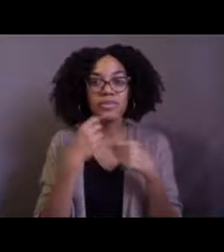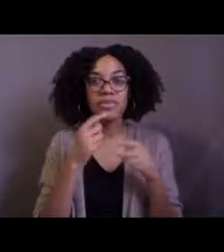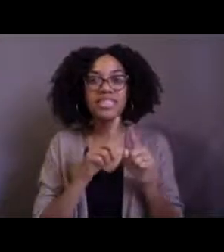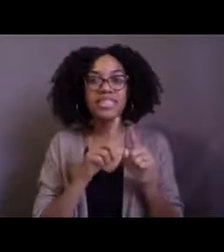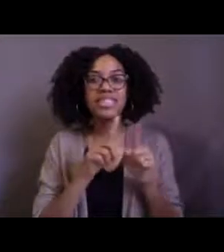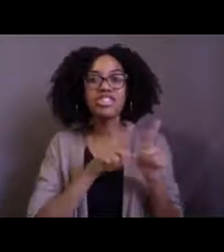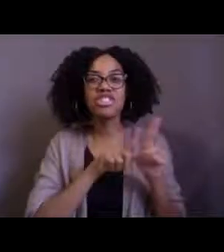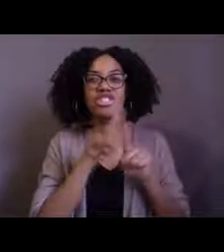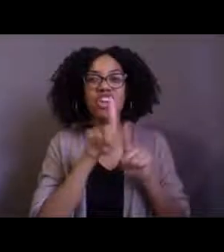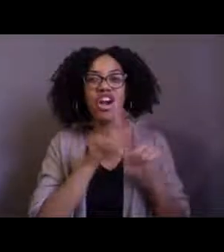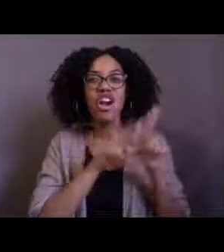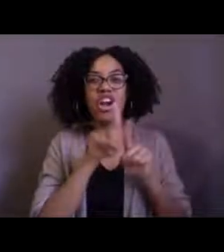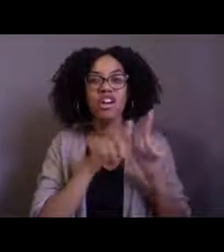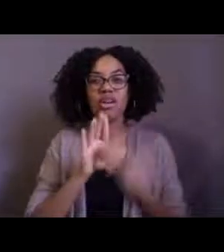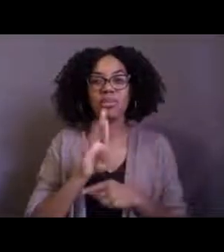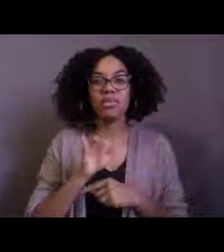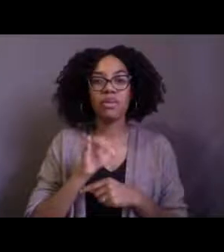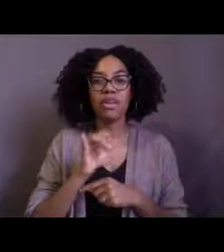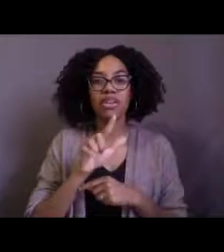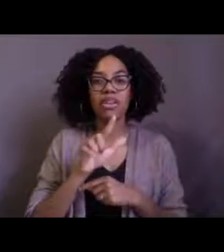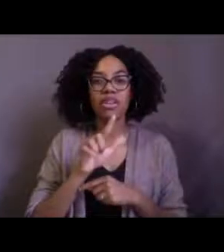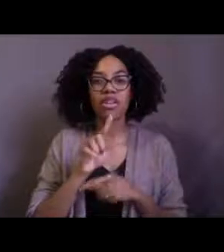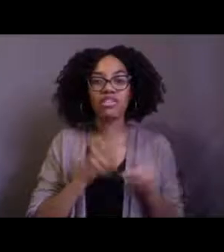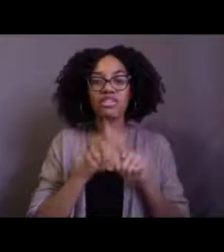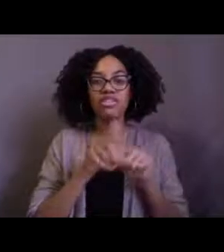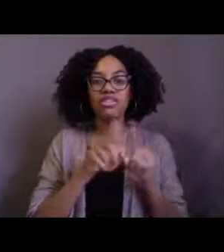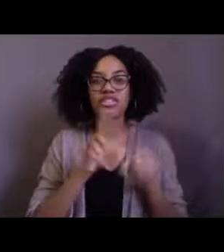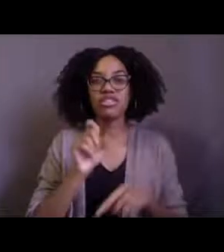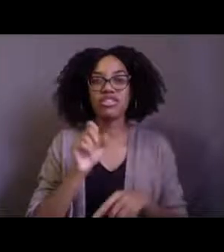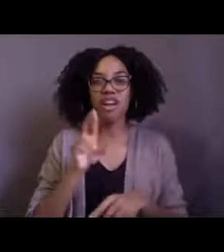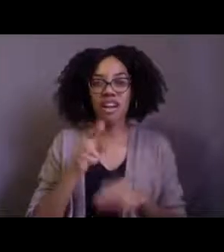And the entire time that we were filming this interaction,